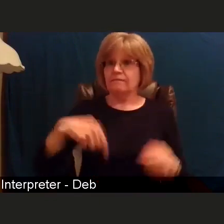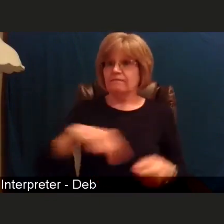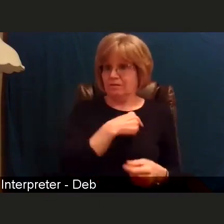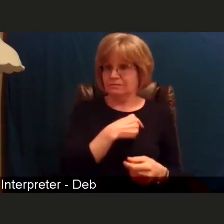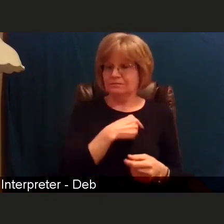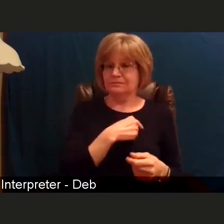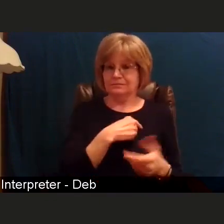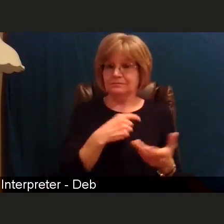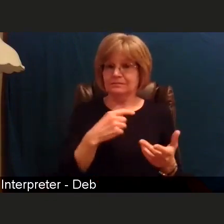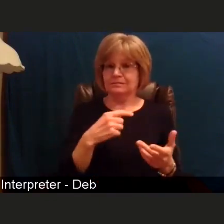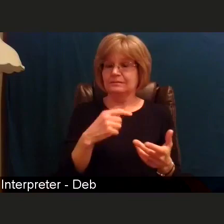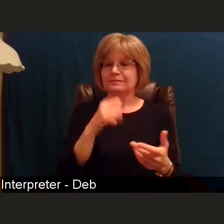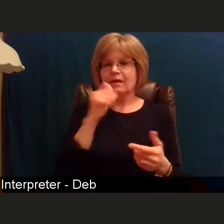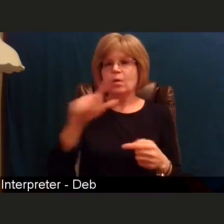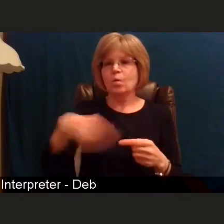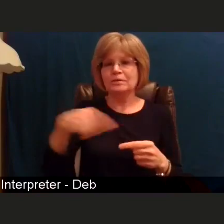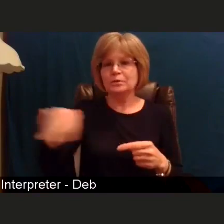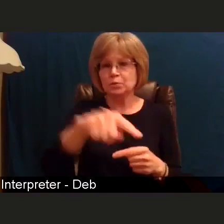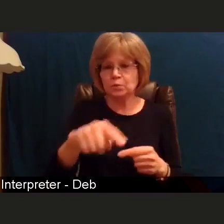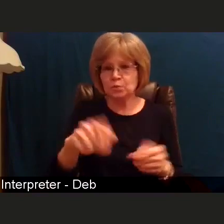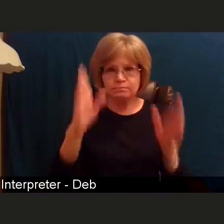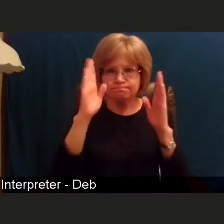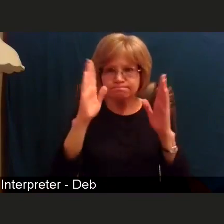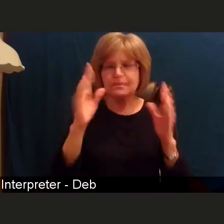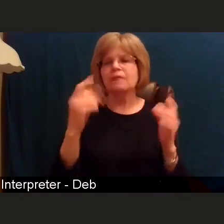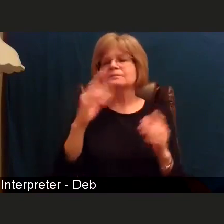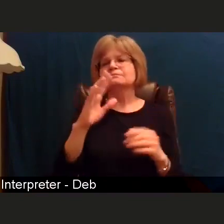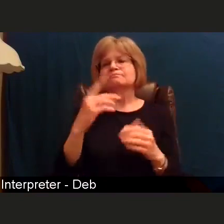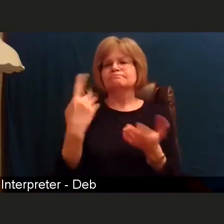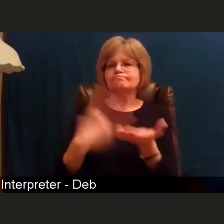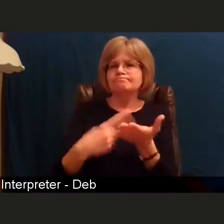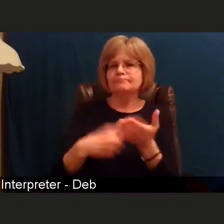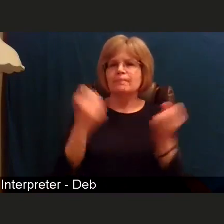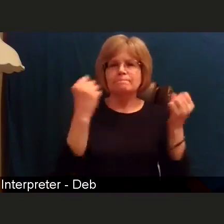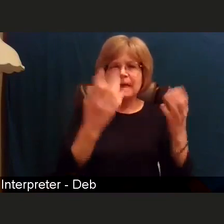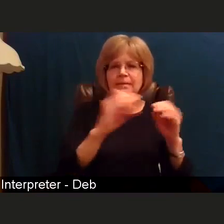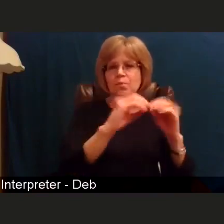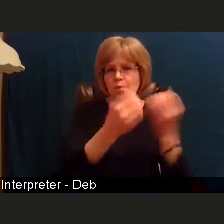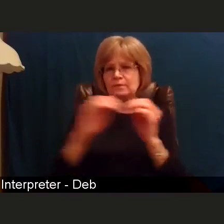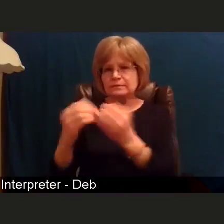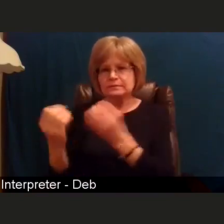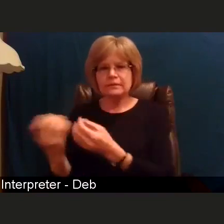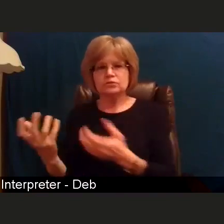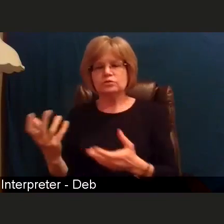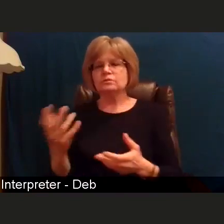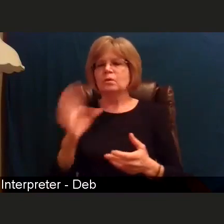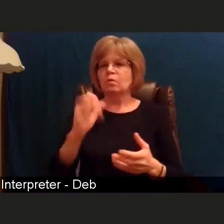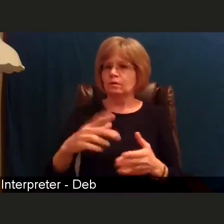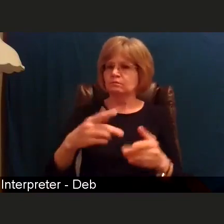I'm talking about many organizations. This is gonna take the work of local physicians,